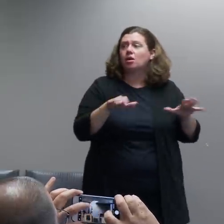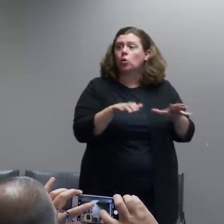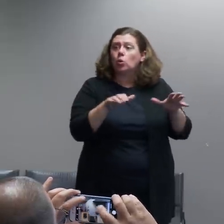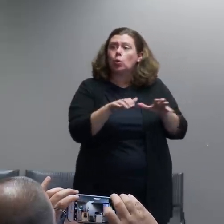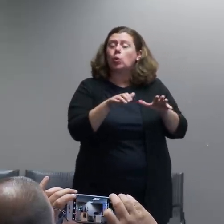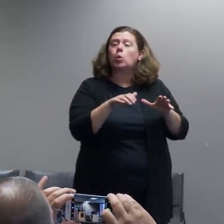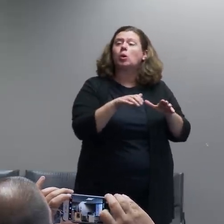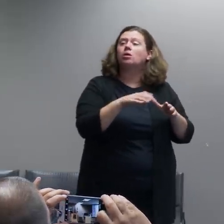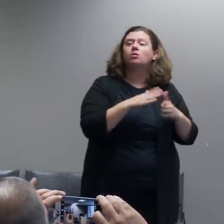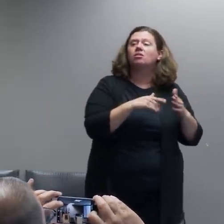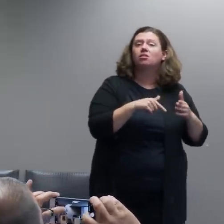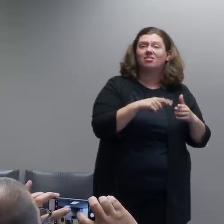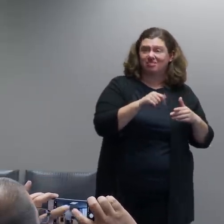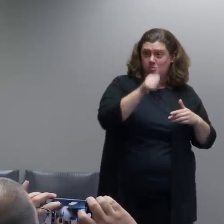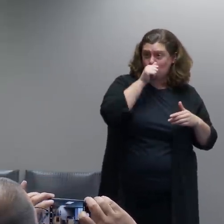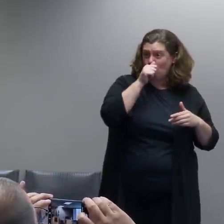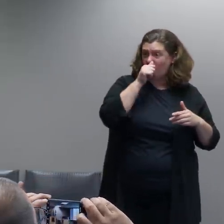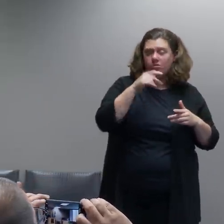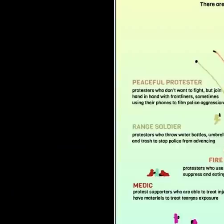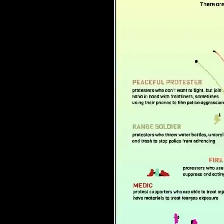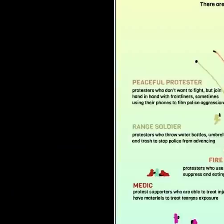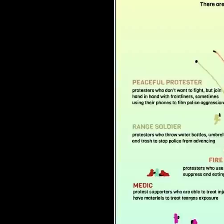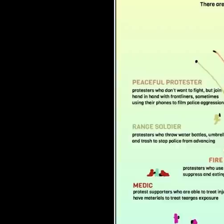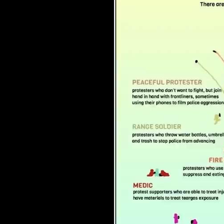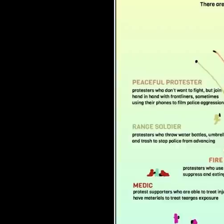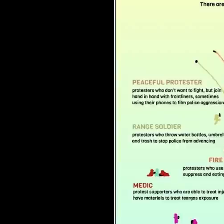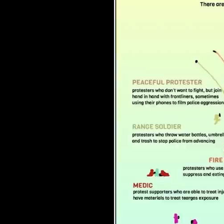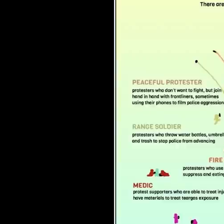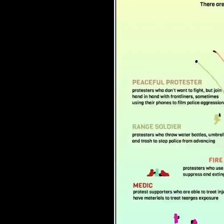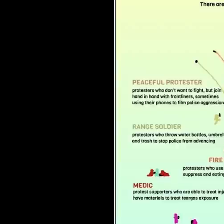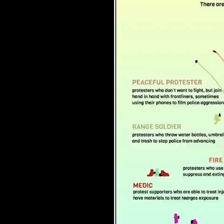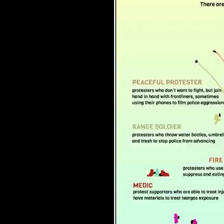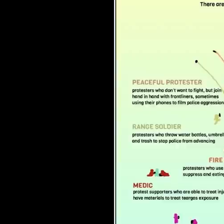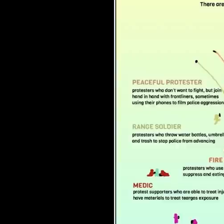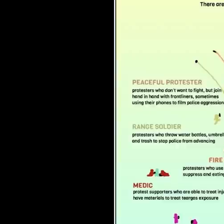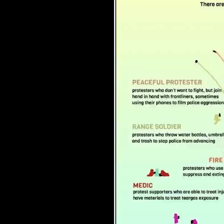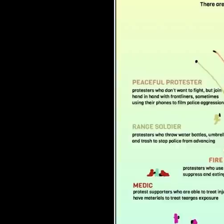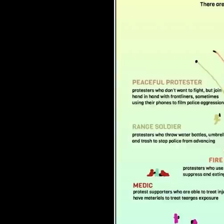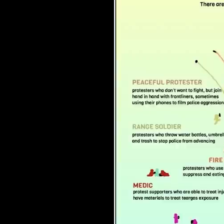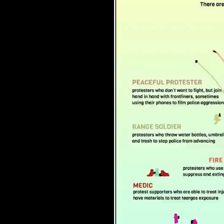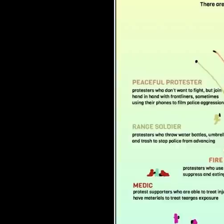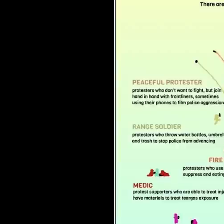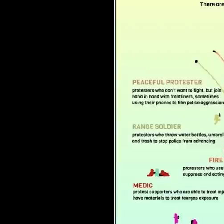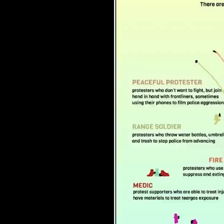We got this off the internet. This picture popped up a lot